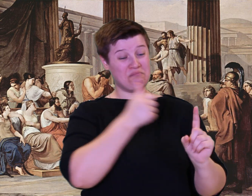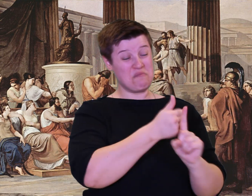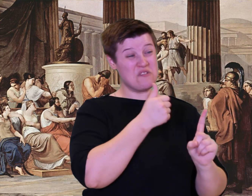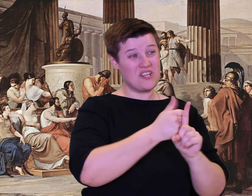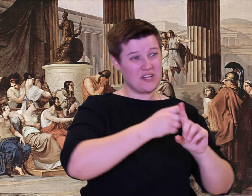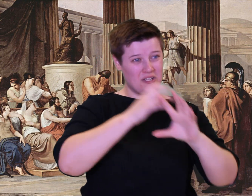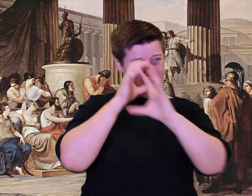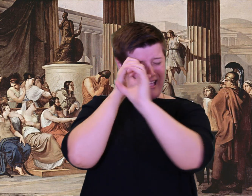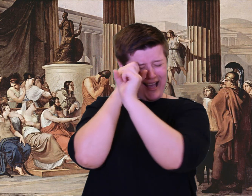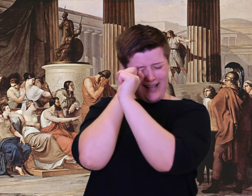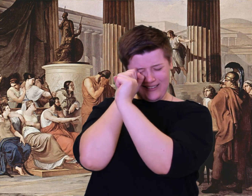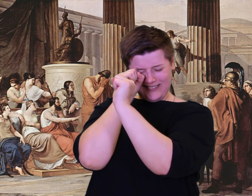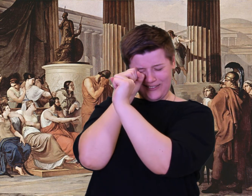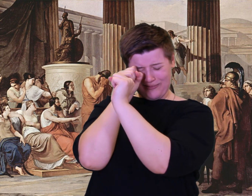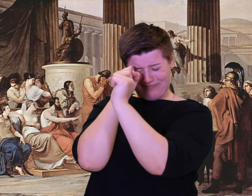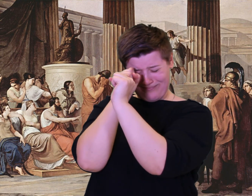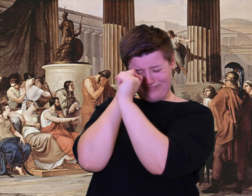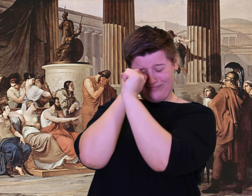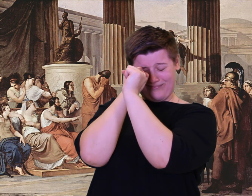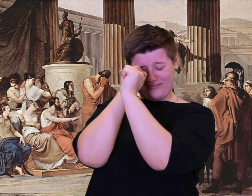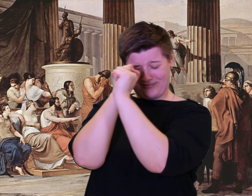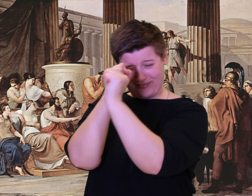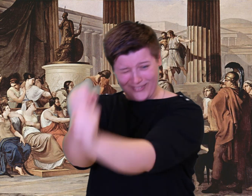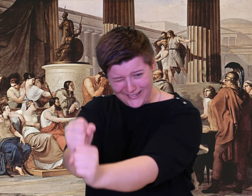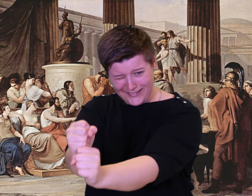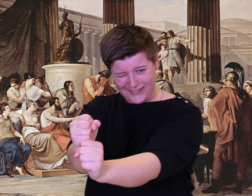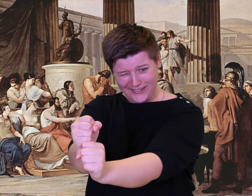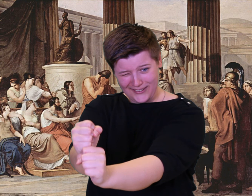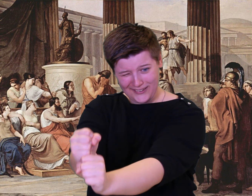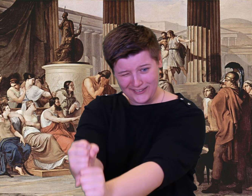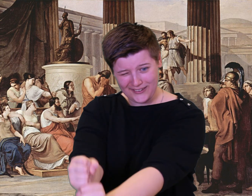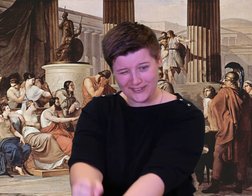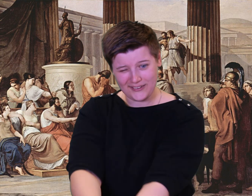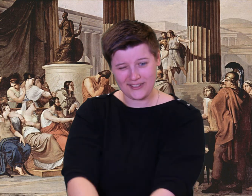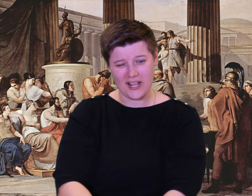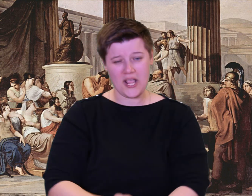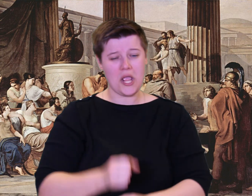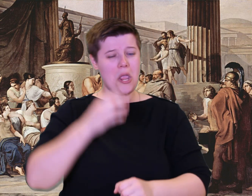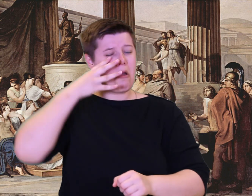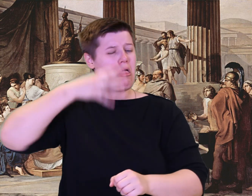and fried the roots horribly. Then he howled.